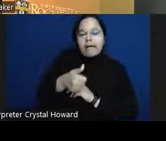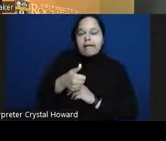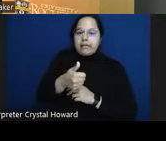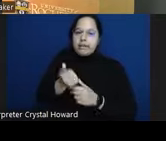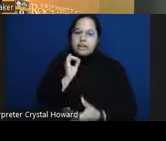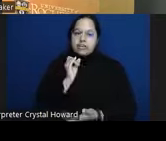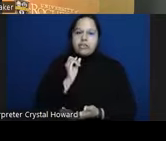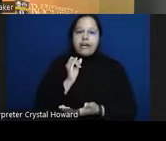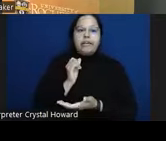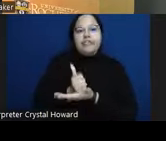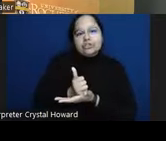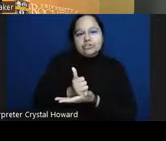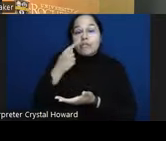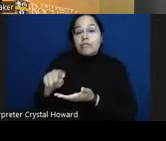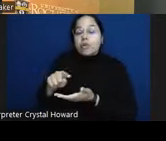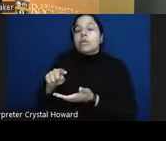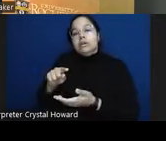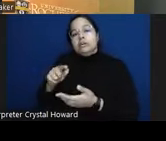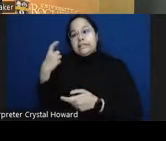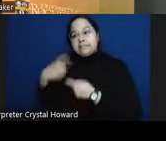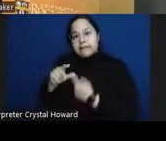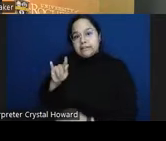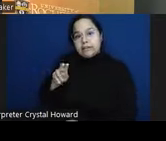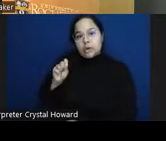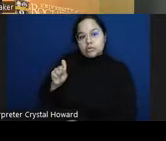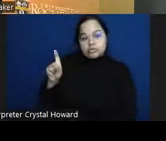sustainable strategies and raising awareness but particularly promoting social connection